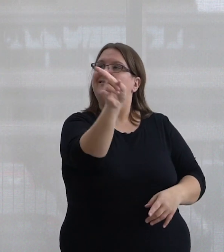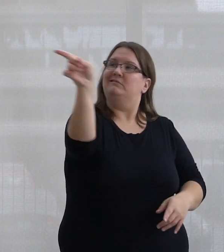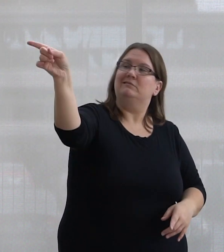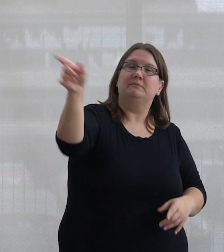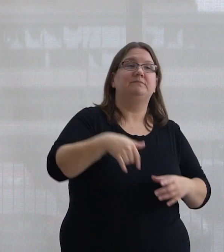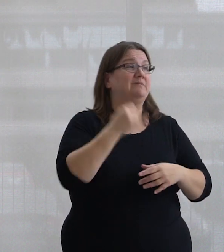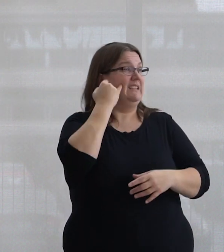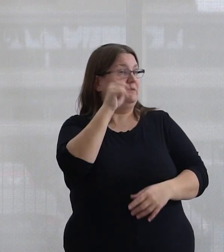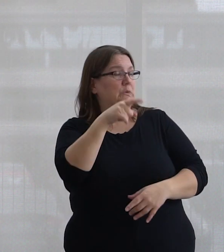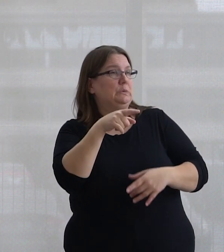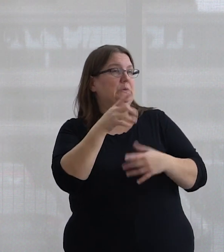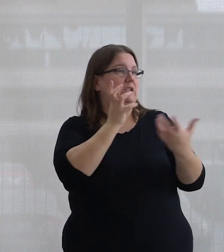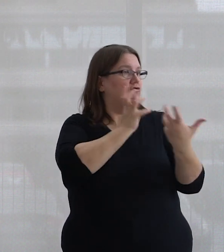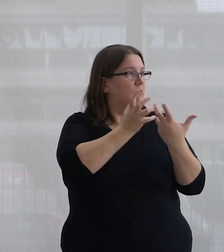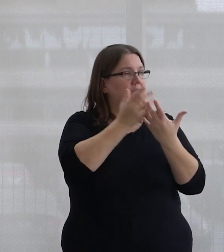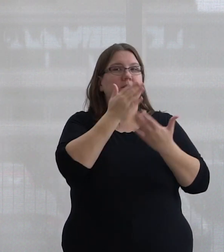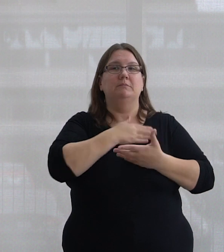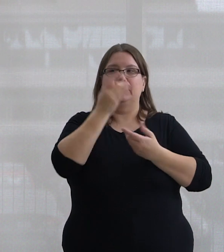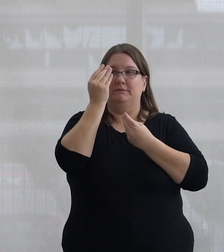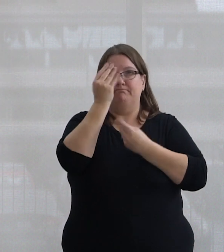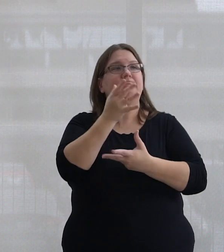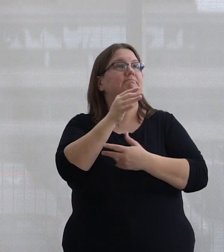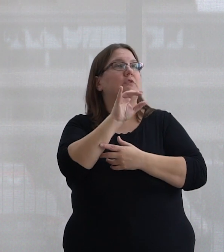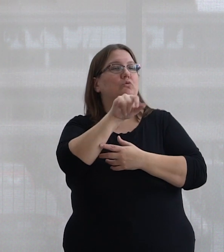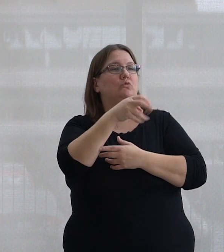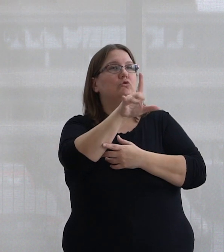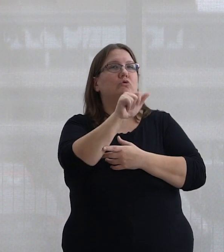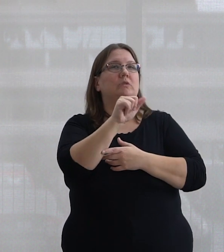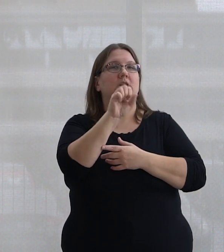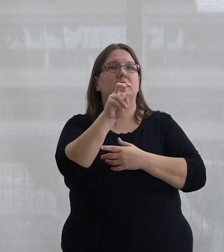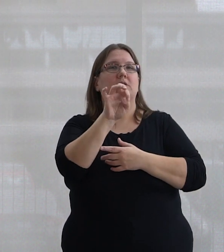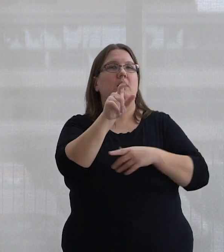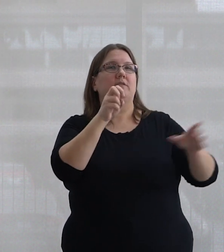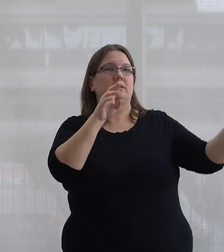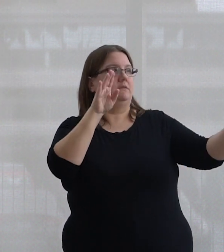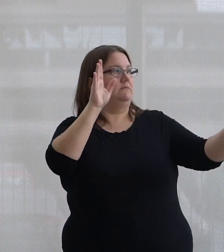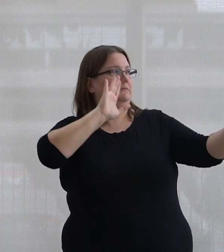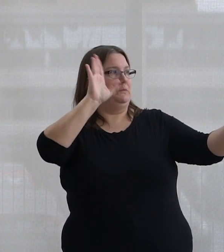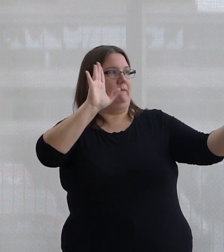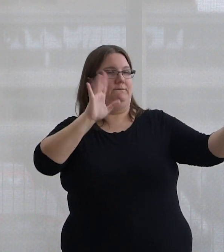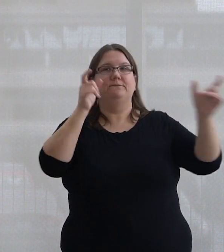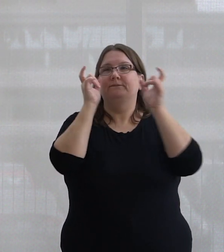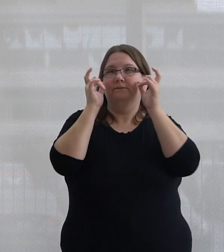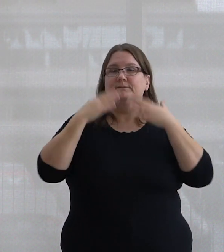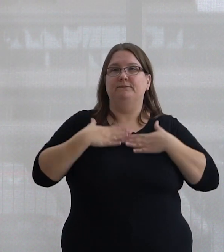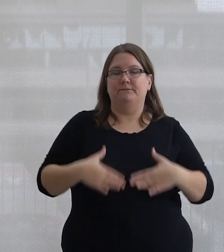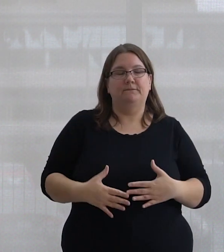And if you are in need of accommodations, please see Julia Sullivan. Can Julia please wave. She's over there.